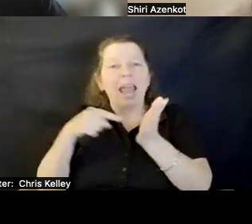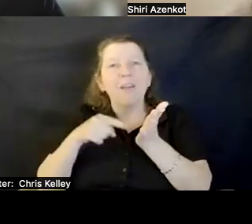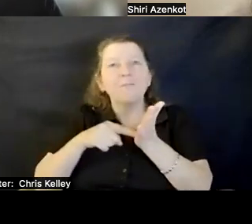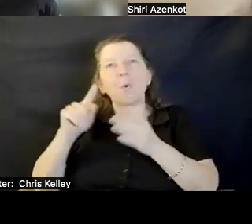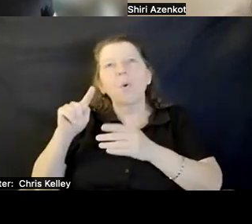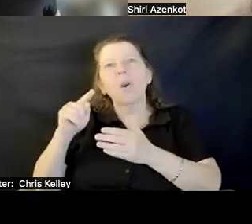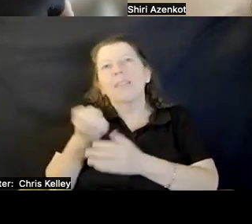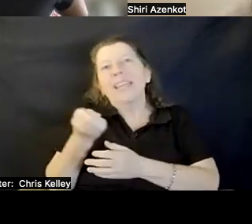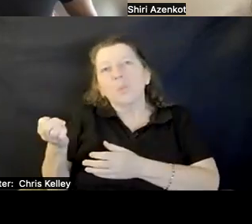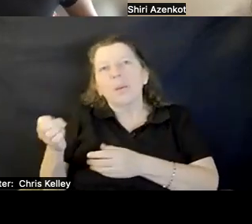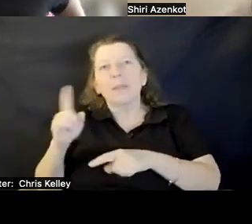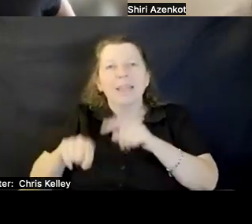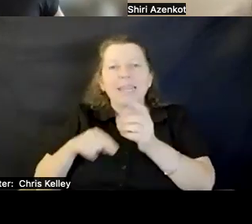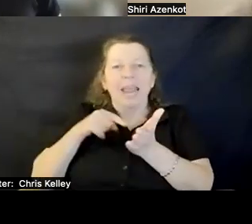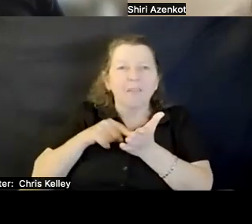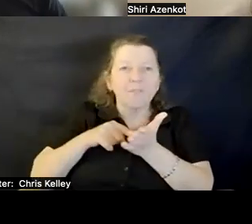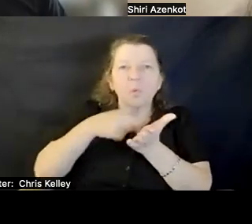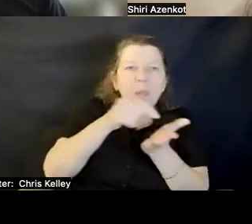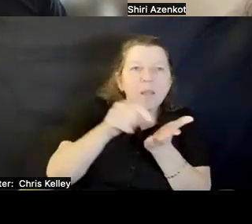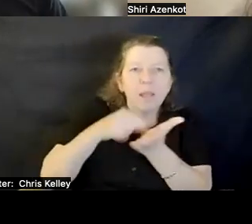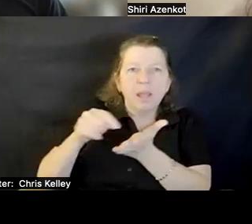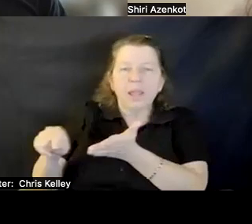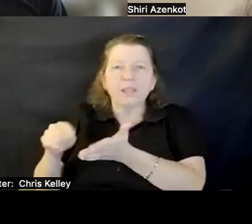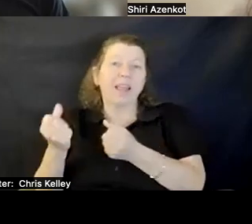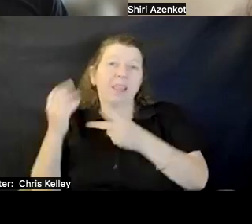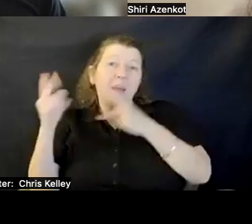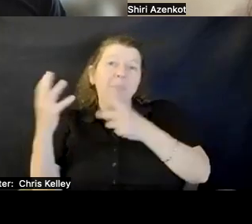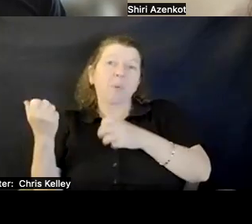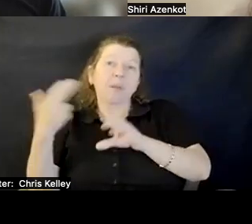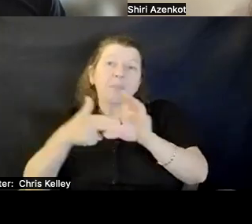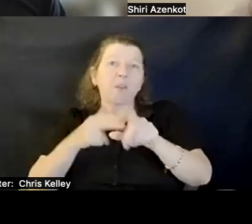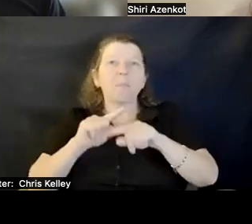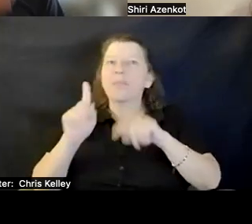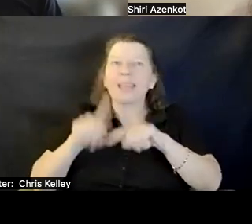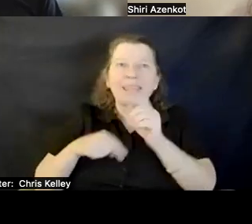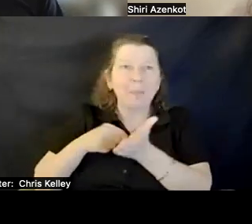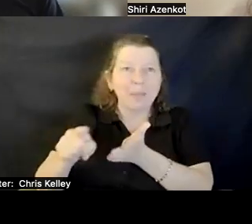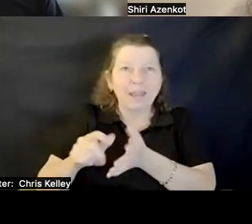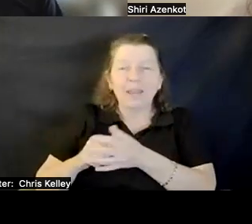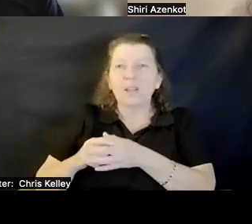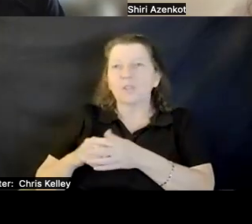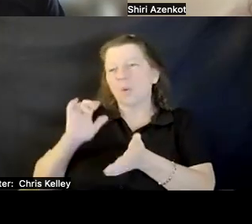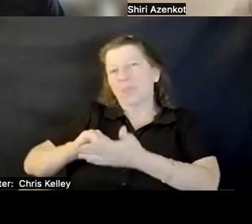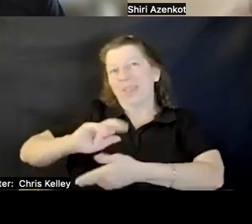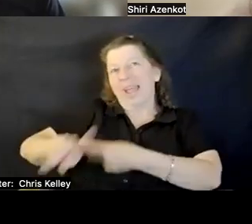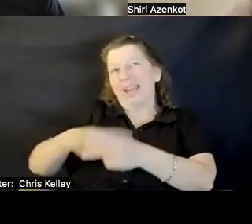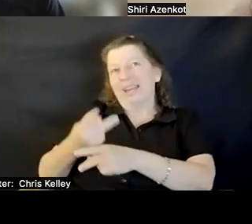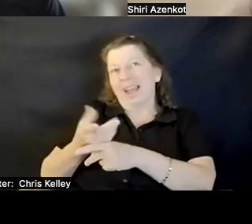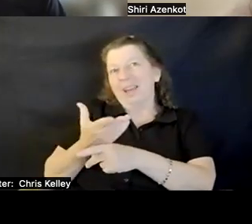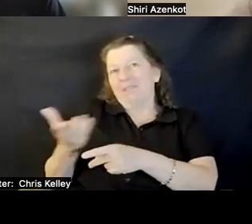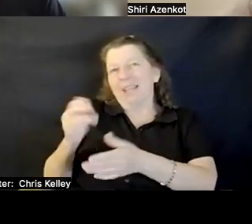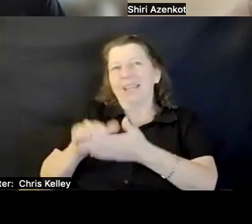DON'T HAVE THE MATERIAL SUPPORT. THAT MATERIAL SUPPORT COMING FROM NONDISABLED PEOPLE AND XR